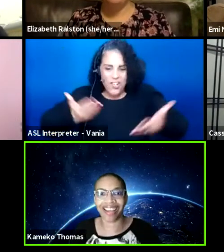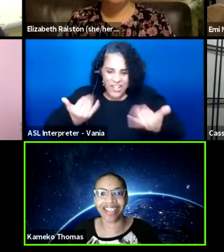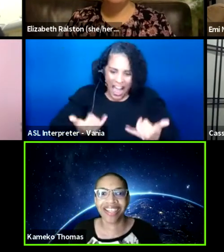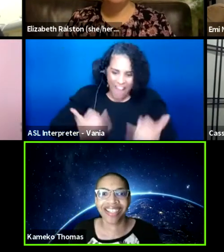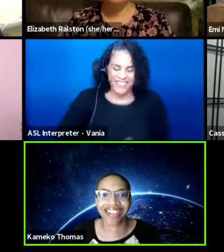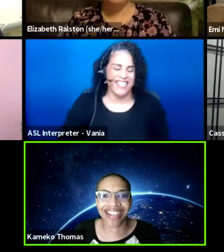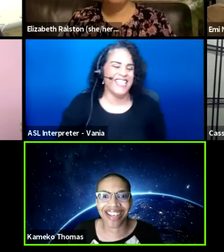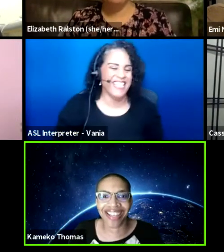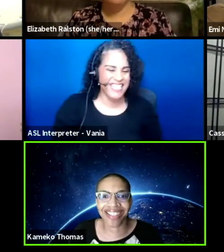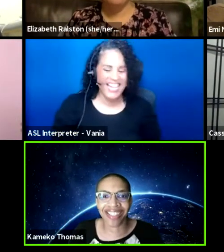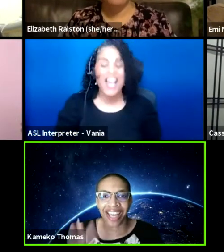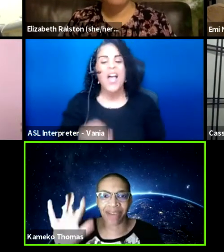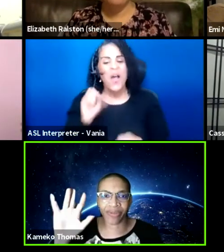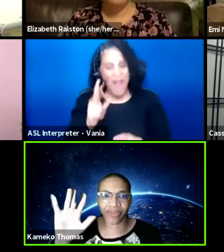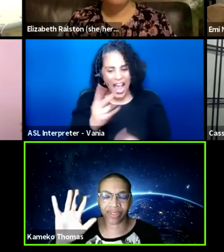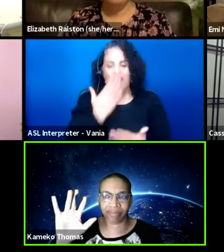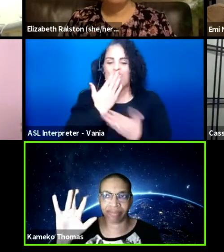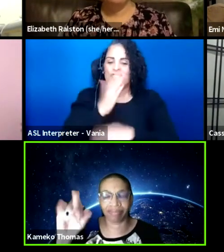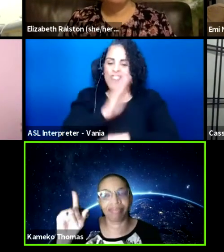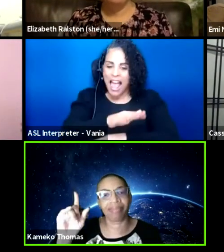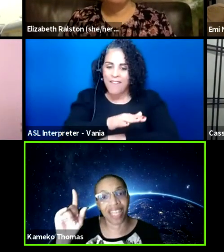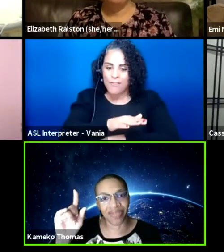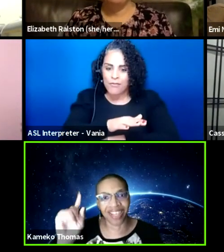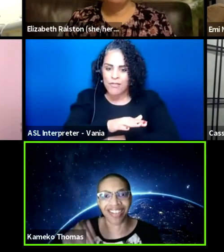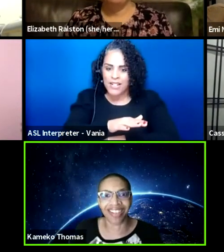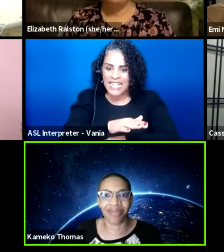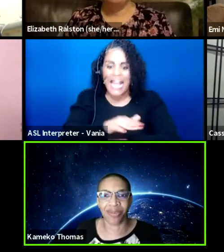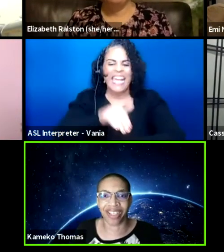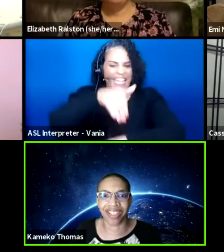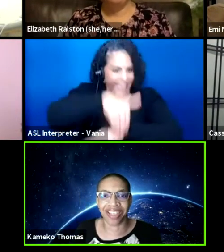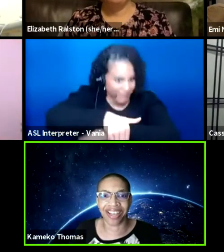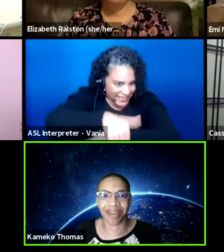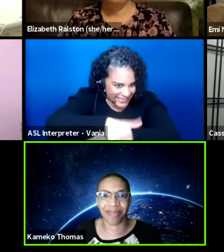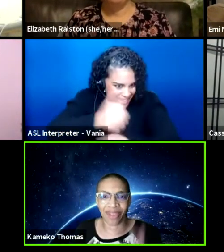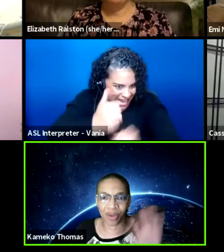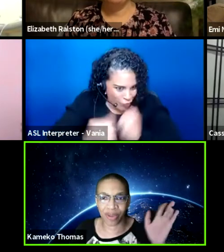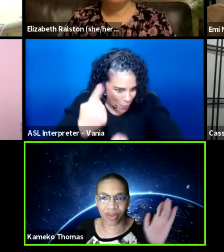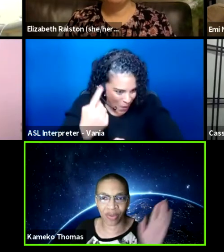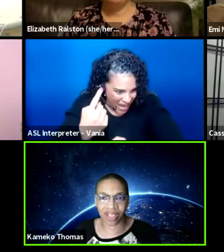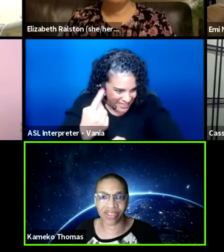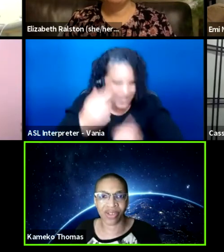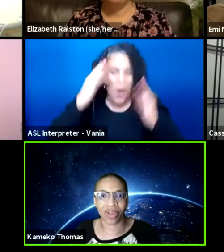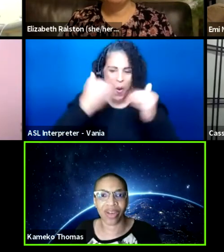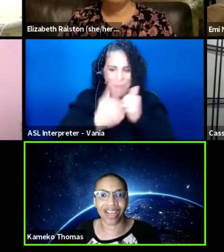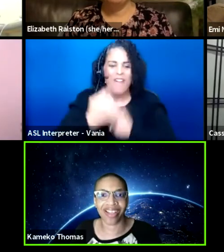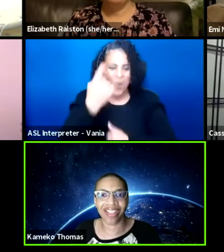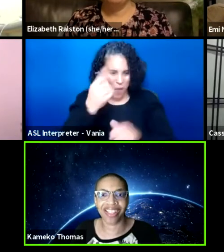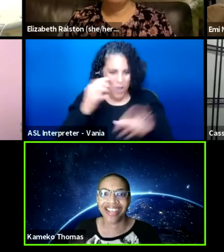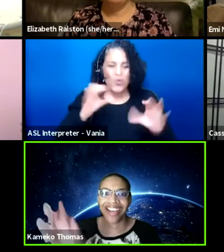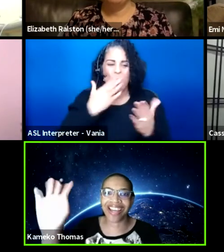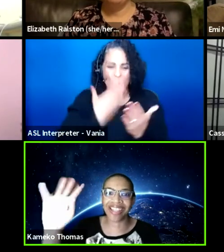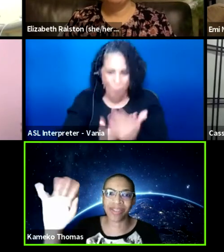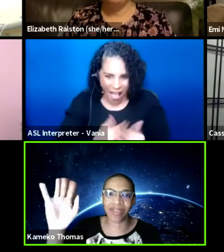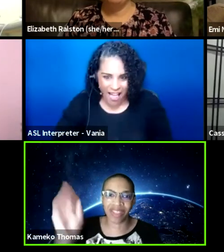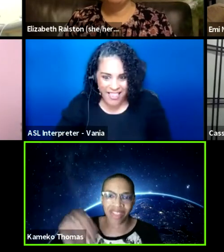All right, good evening, everyone. Hope everyone is doing well. Hi, Elizabeth.